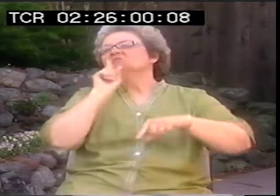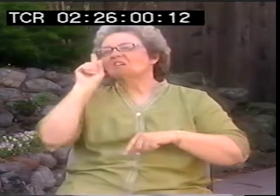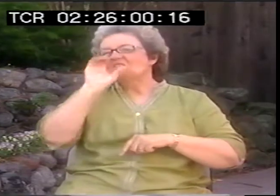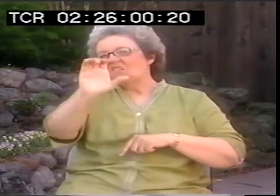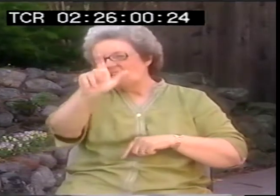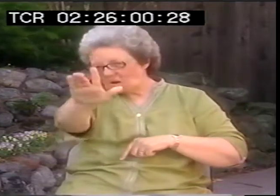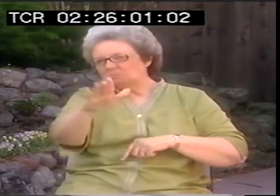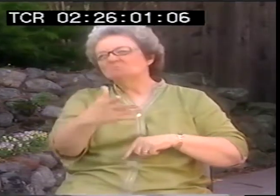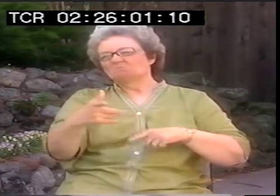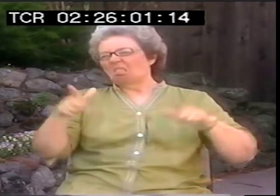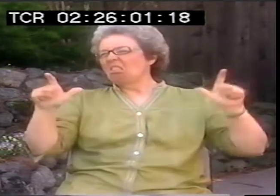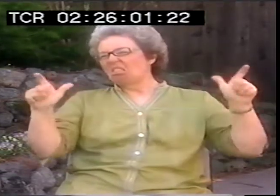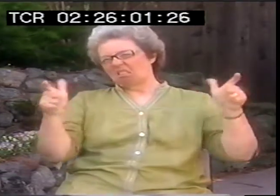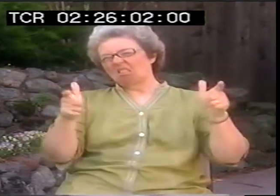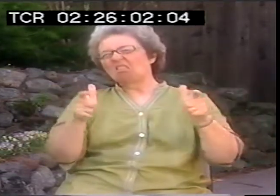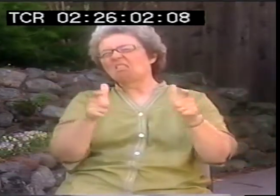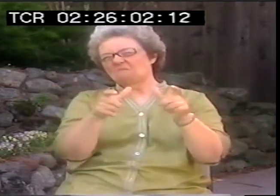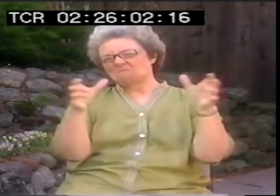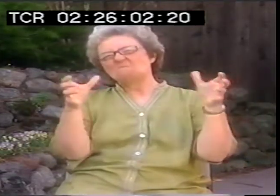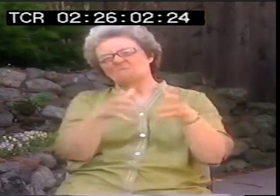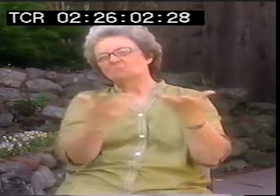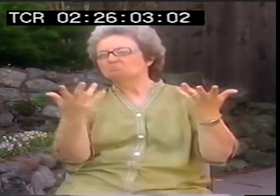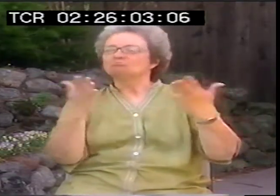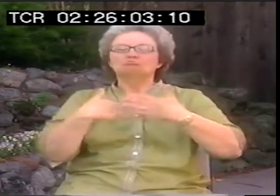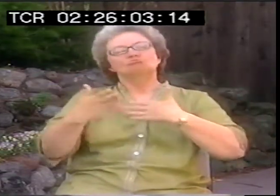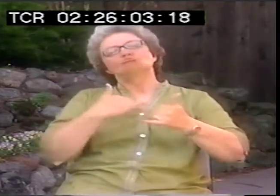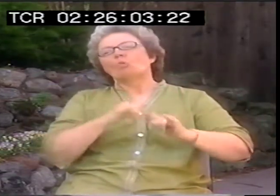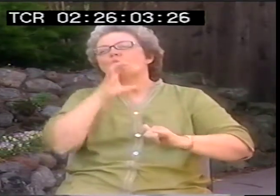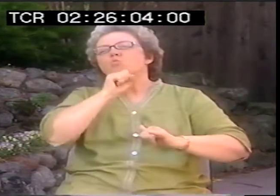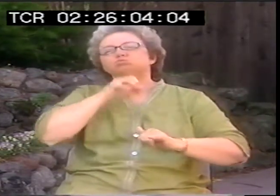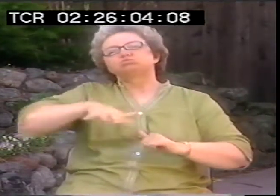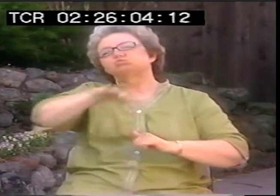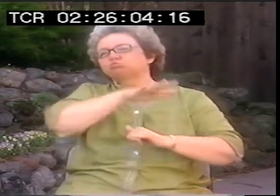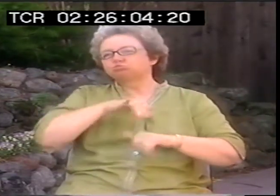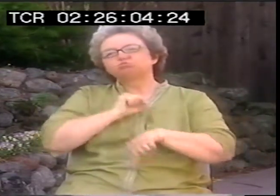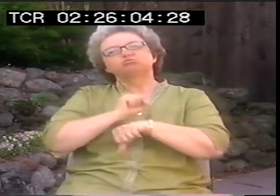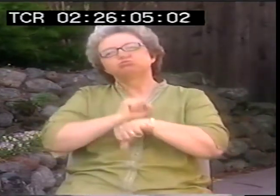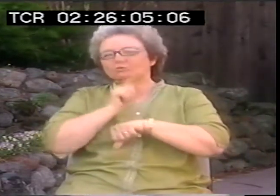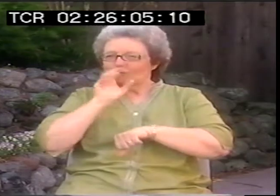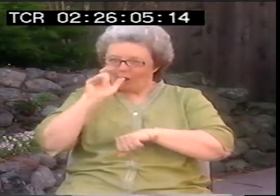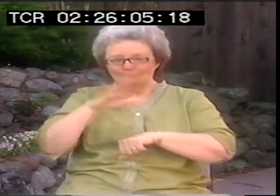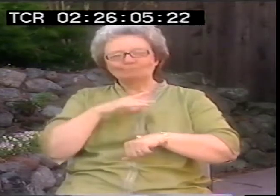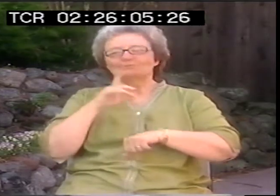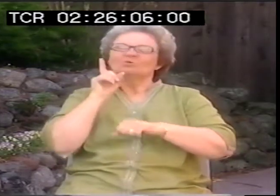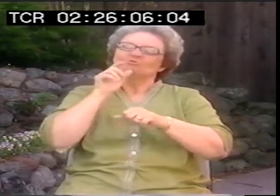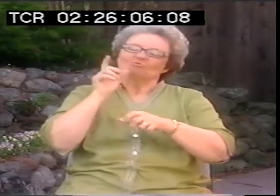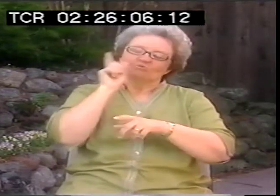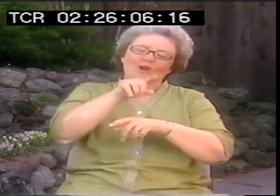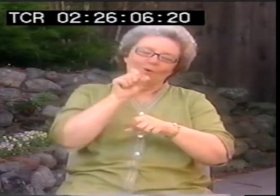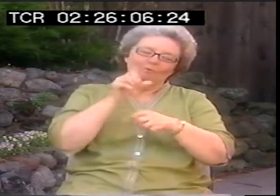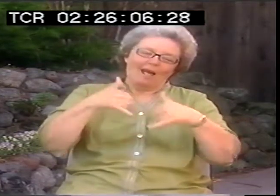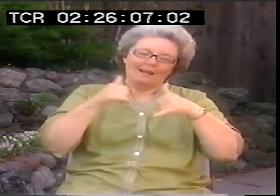That's what I do. One day I went to the deaf club, which unfortunately fewer and fewer people are attending.